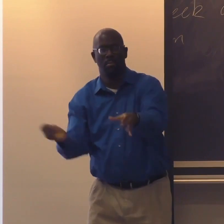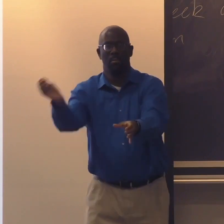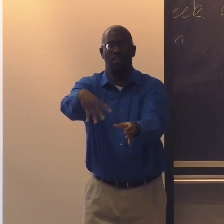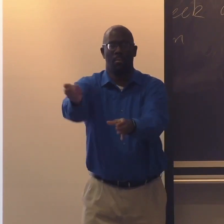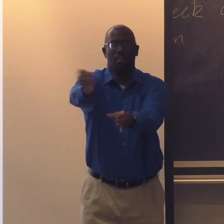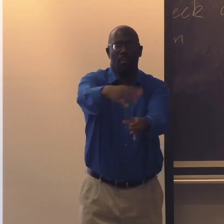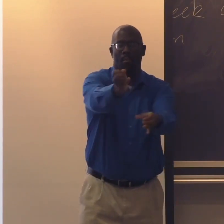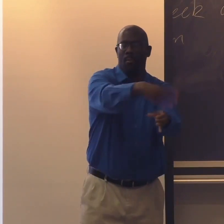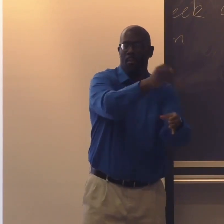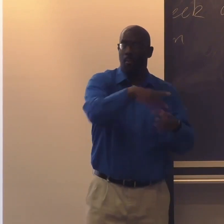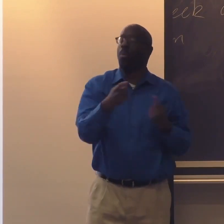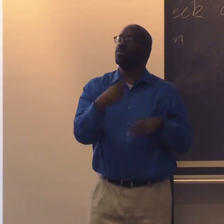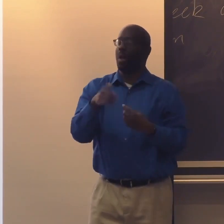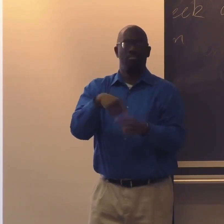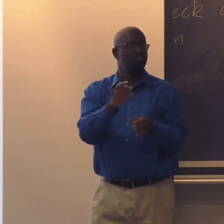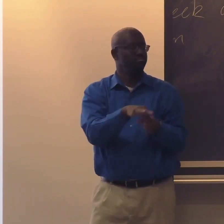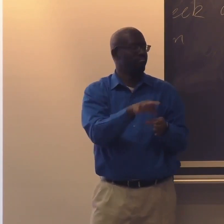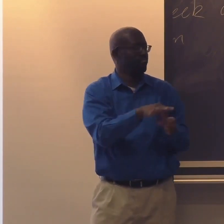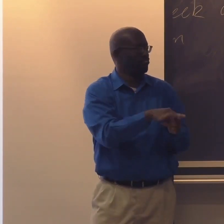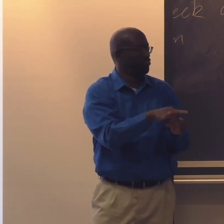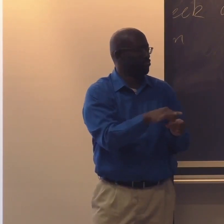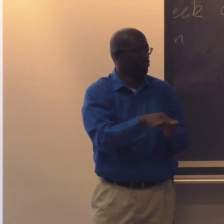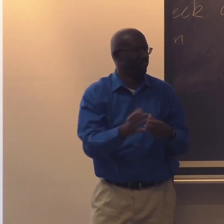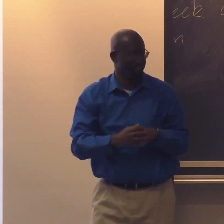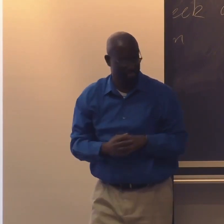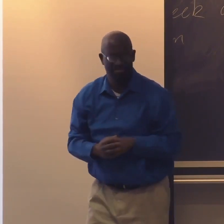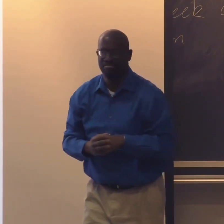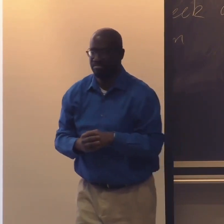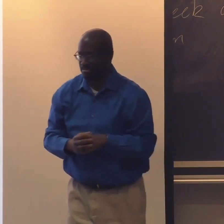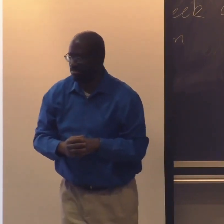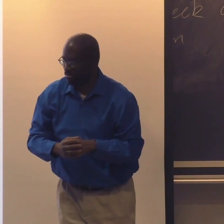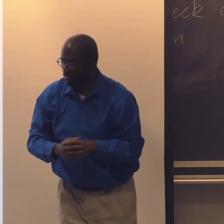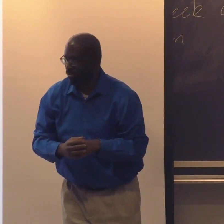often people were putting stuff into a container.